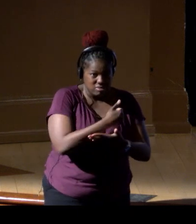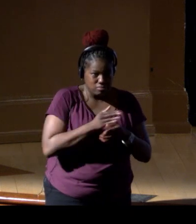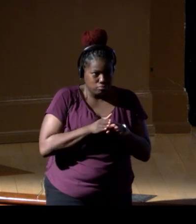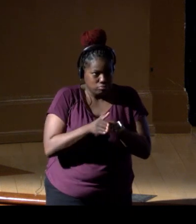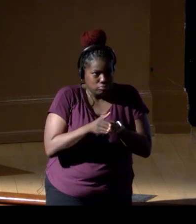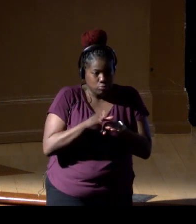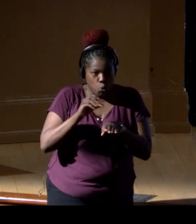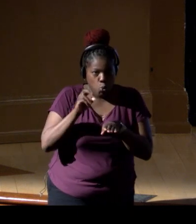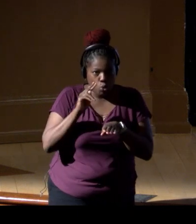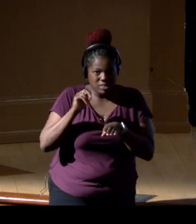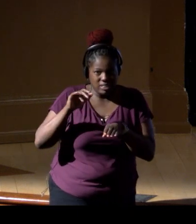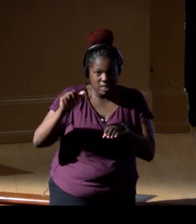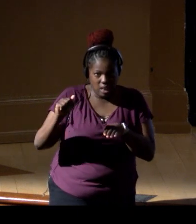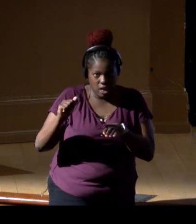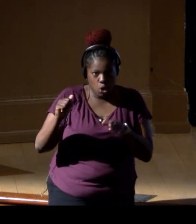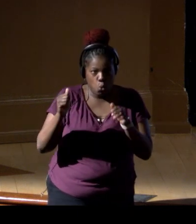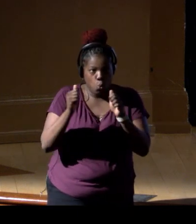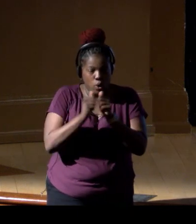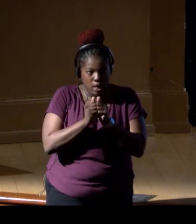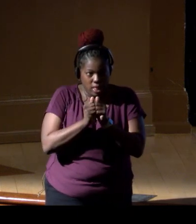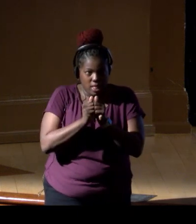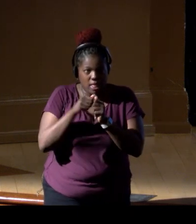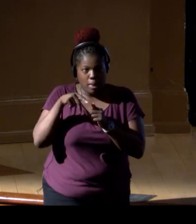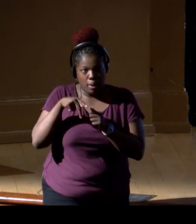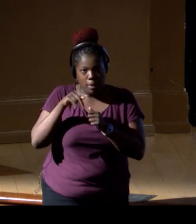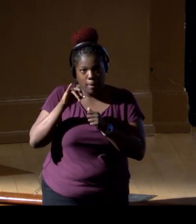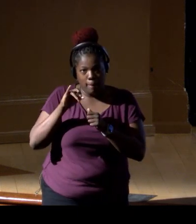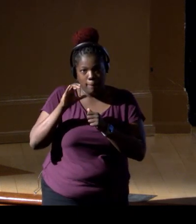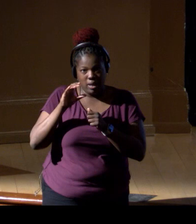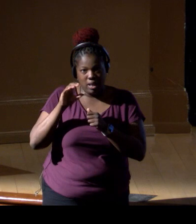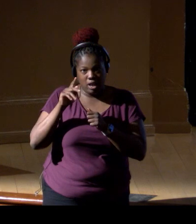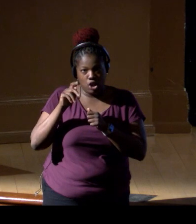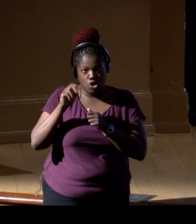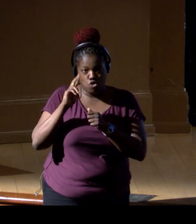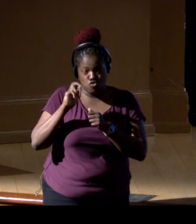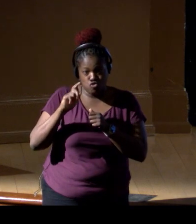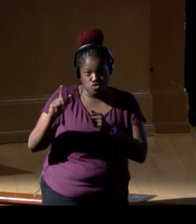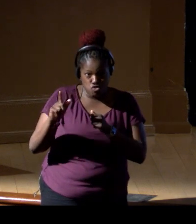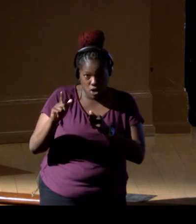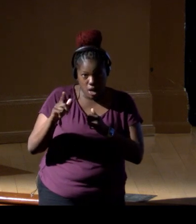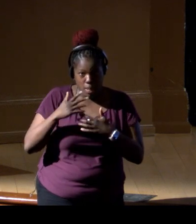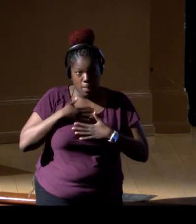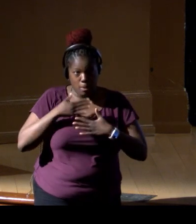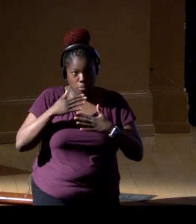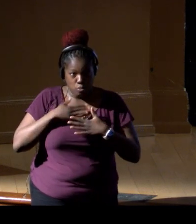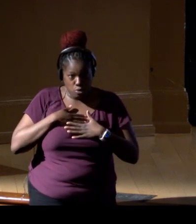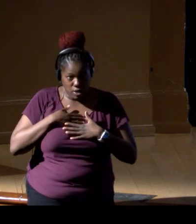with the picarel breeding aggregations and in places without,